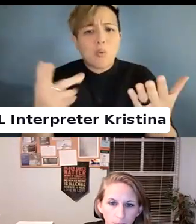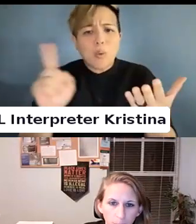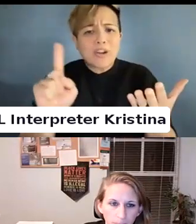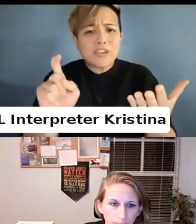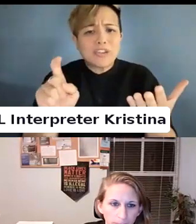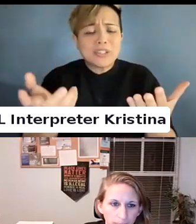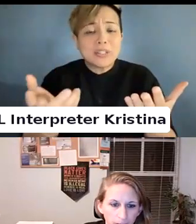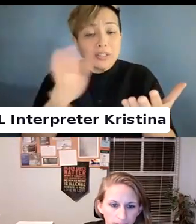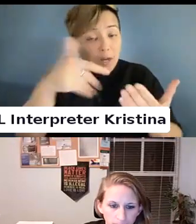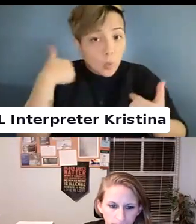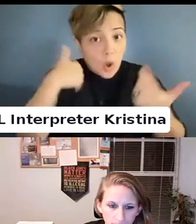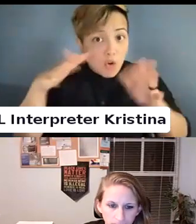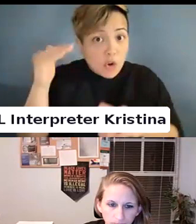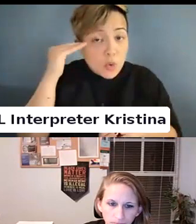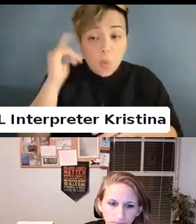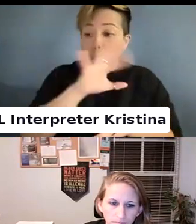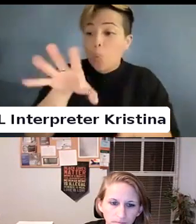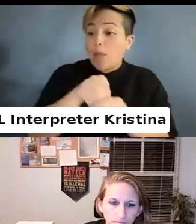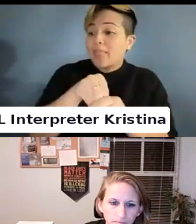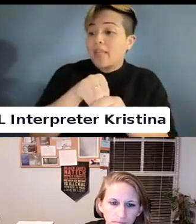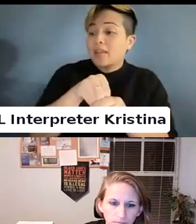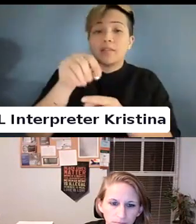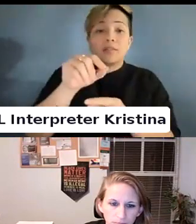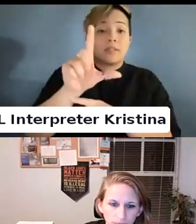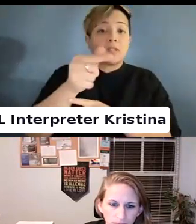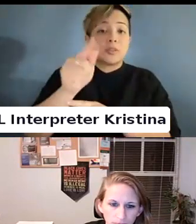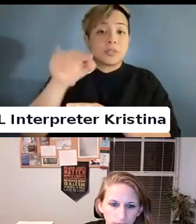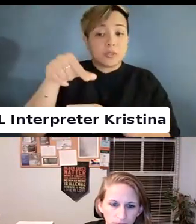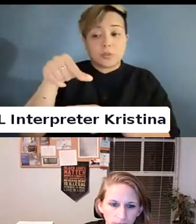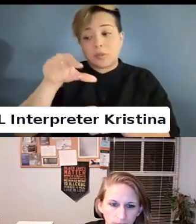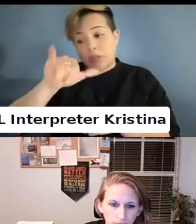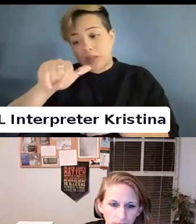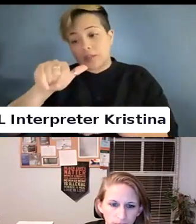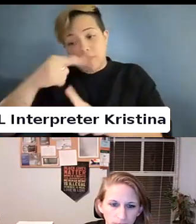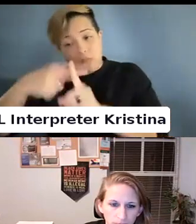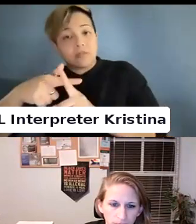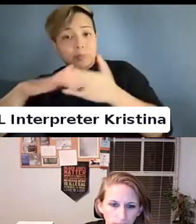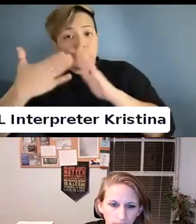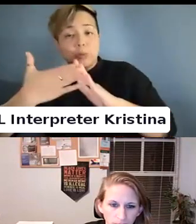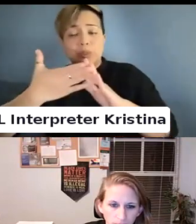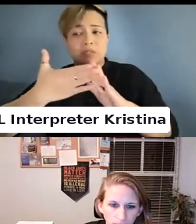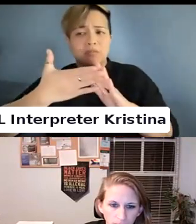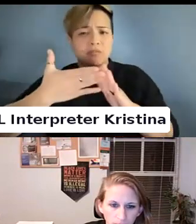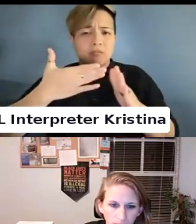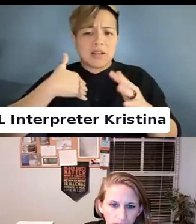We already know that we know the LGBT Q. Communities. We know there is a higher inference.